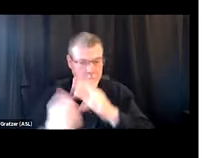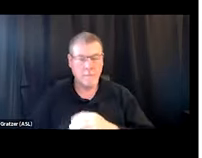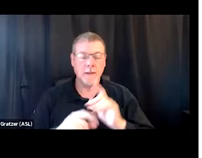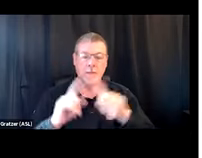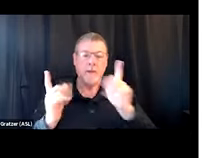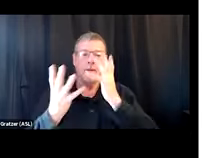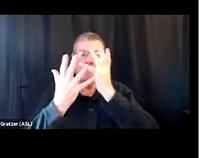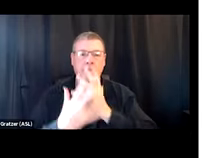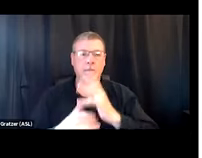in different systems.